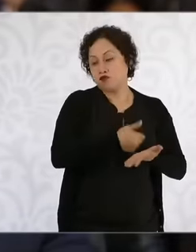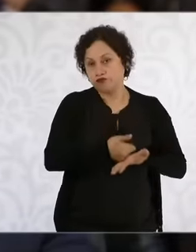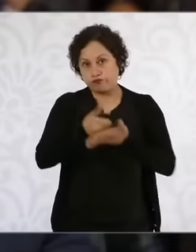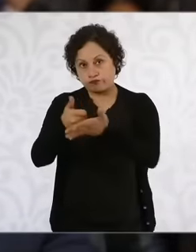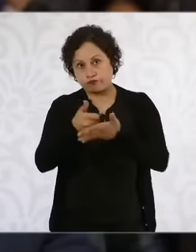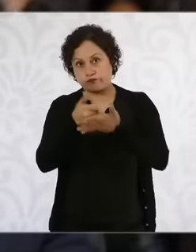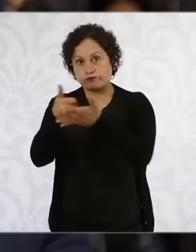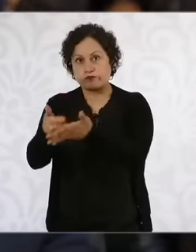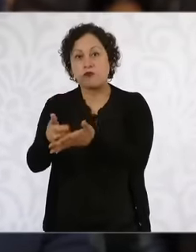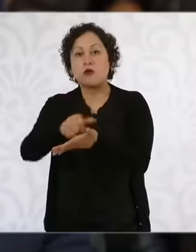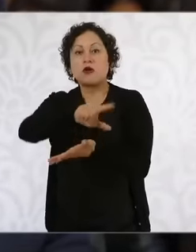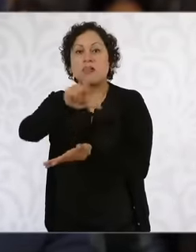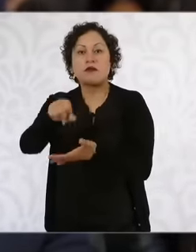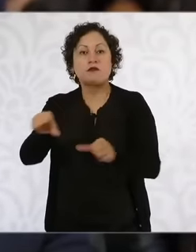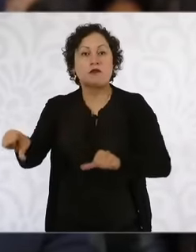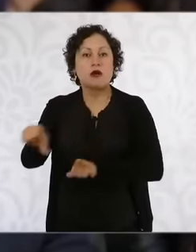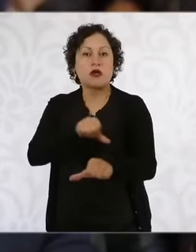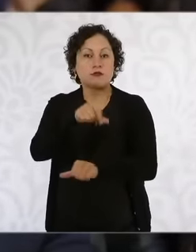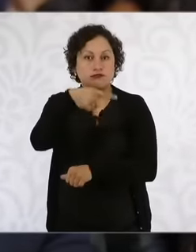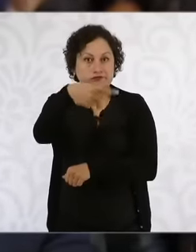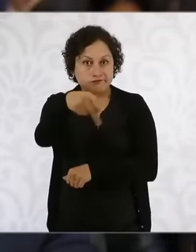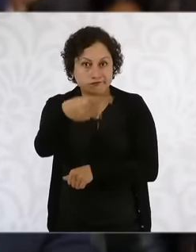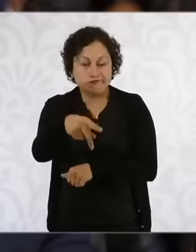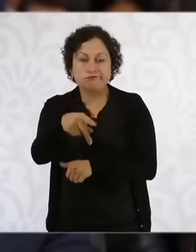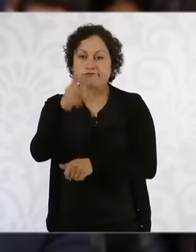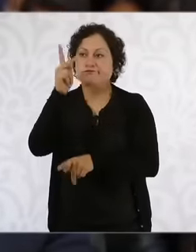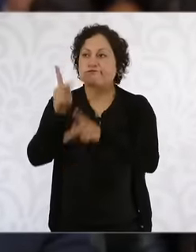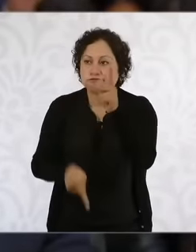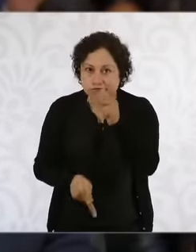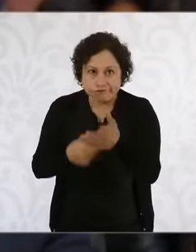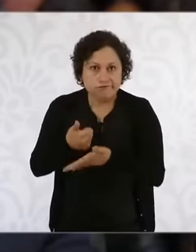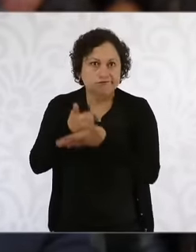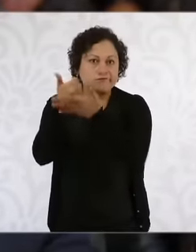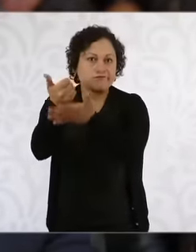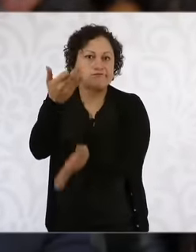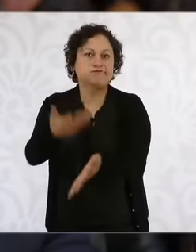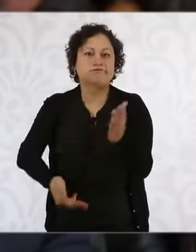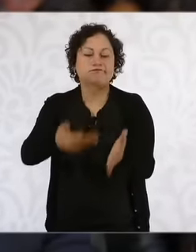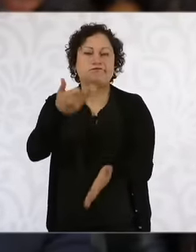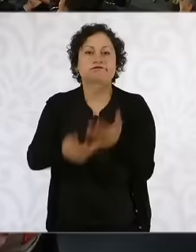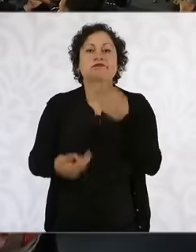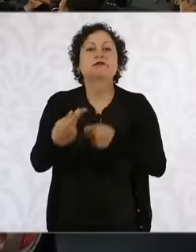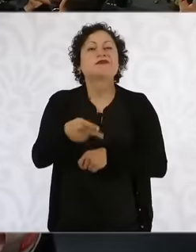they no longer helped them, the problem here is that the judge is delaying and delaying and delaying the